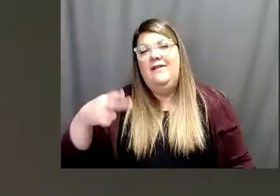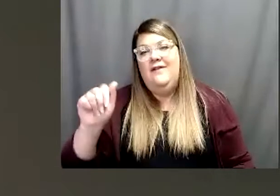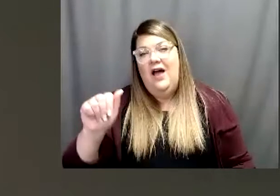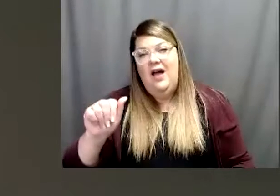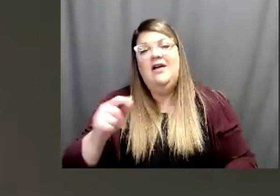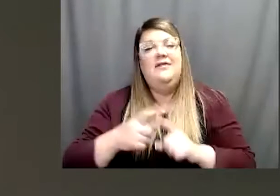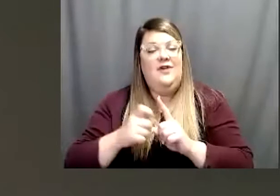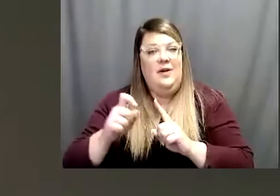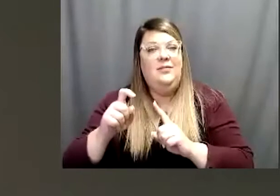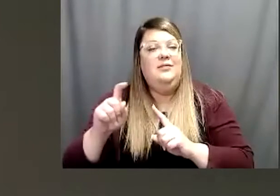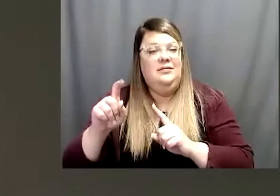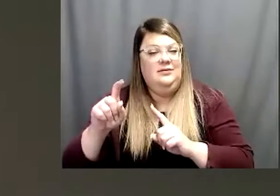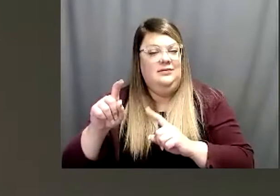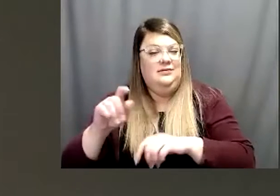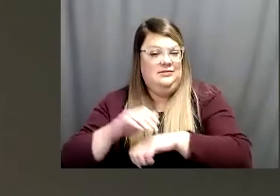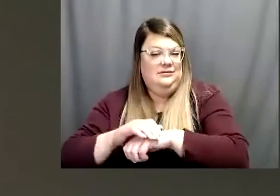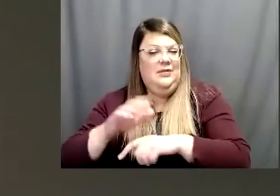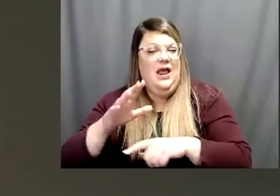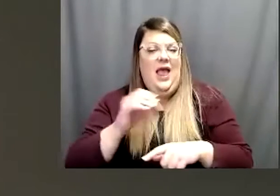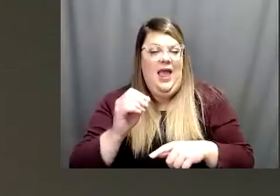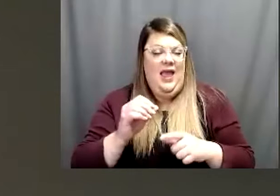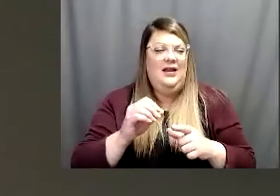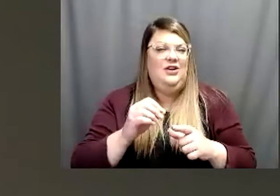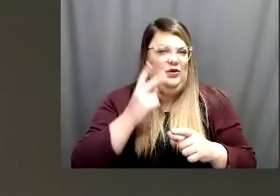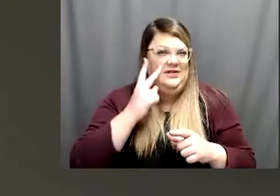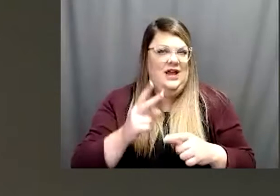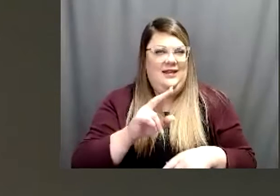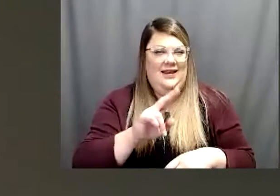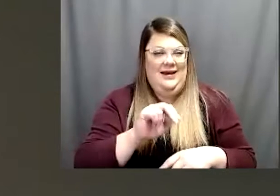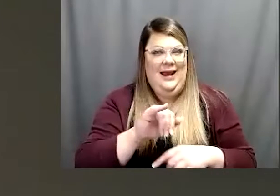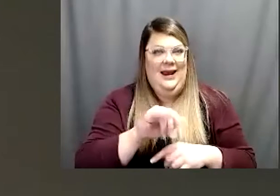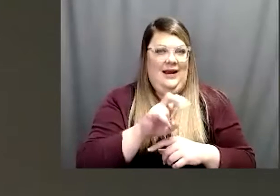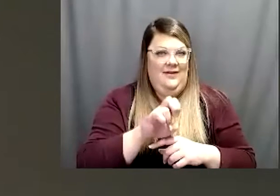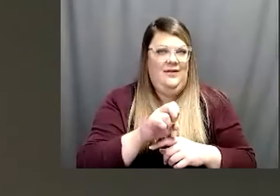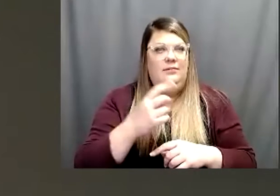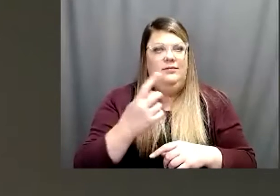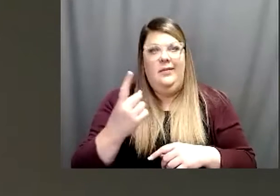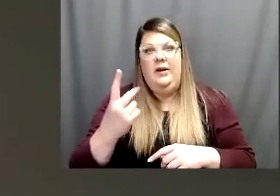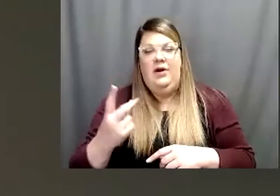that we first saw more than a year and a half ago. What is specific about the delta variant